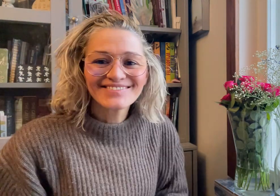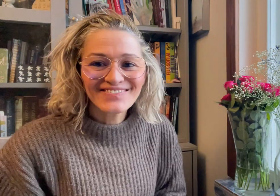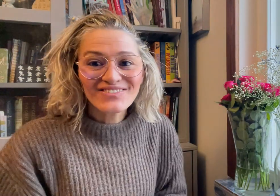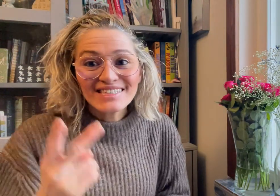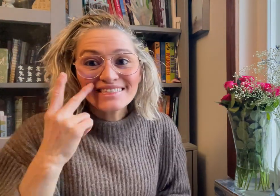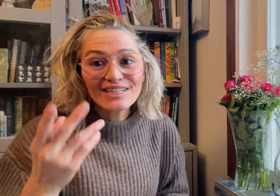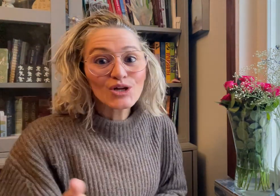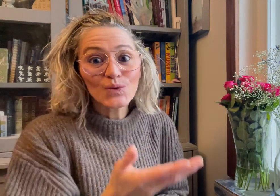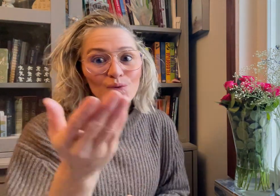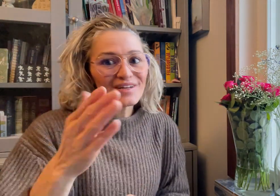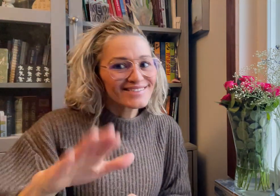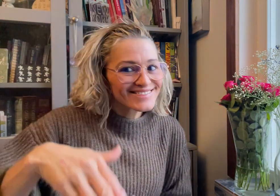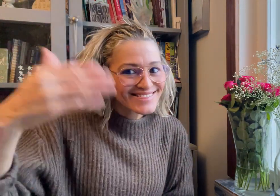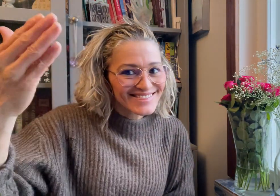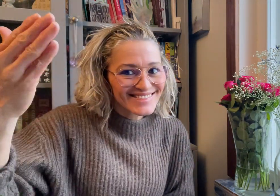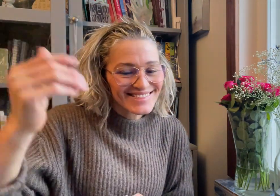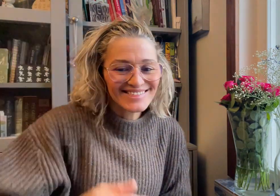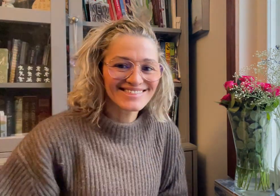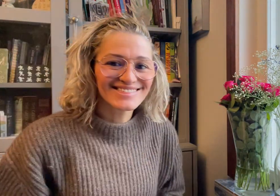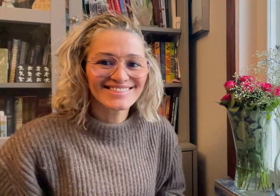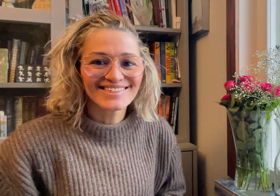See you next time!